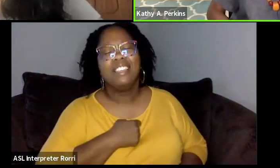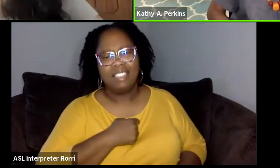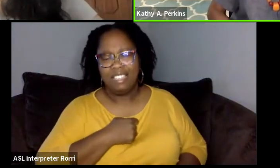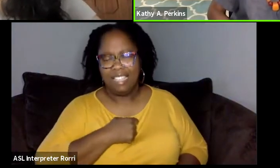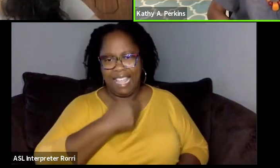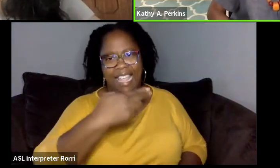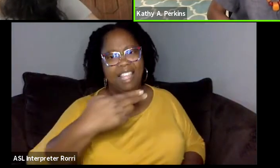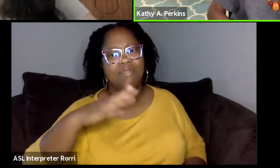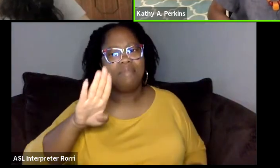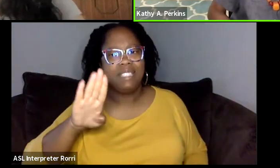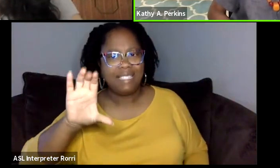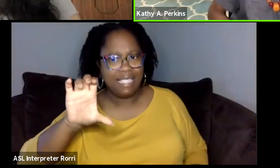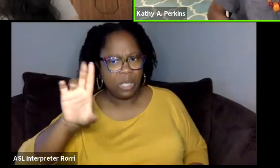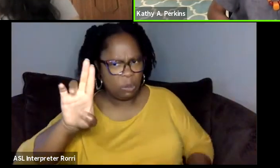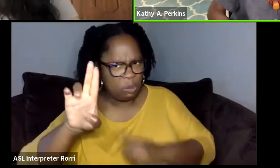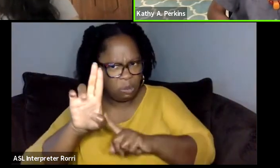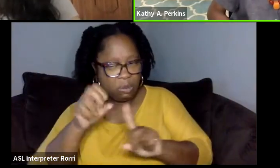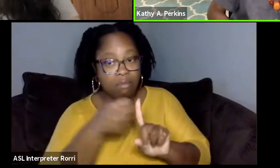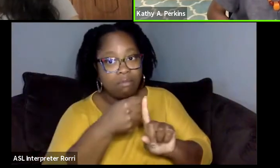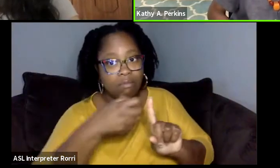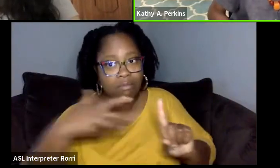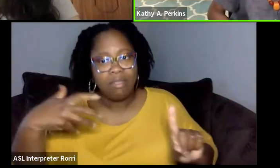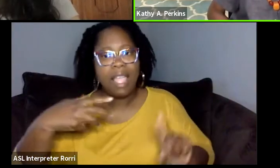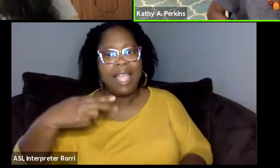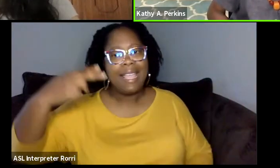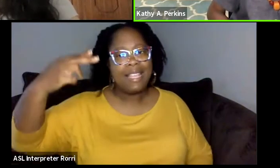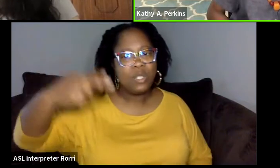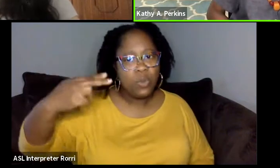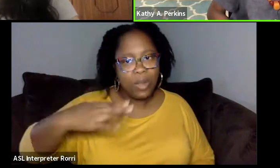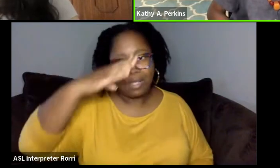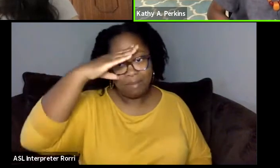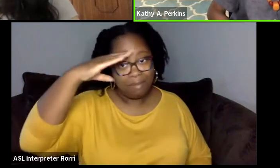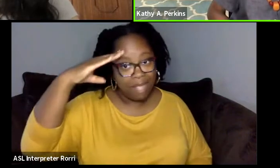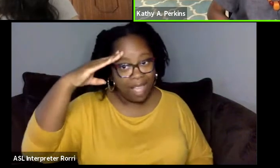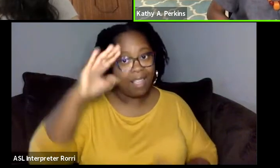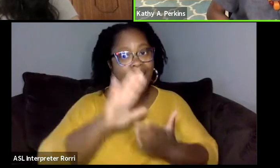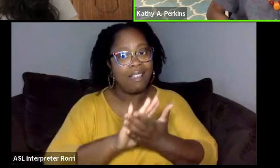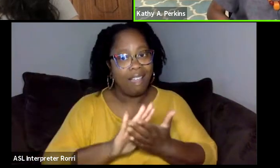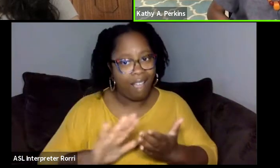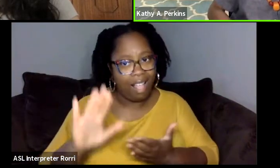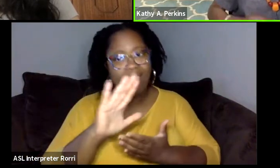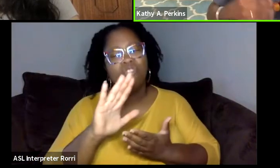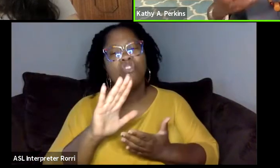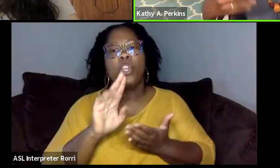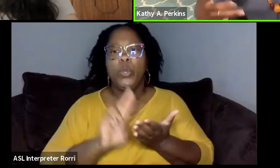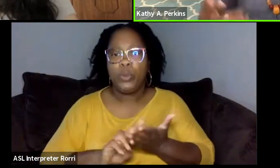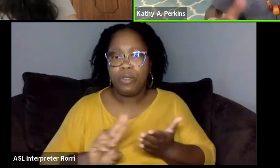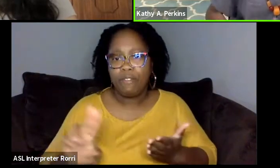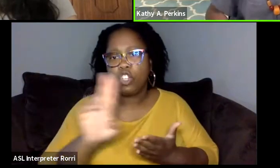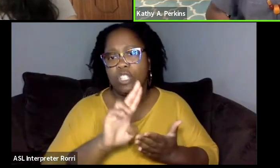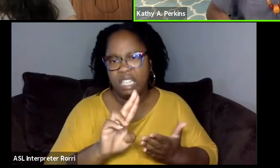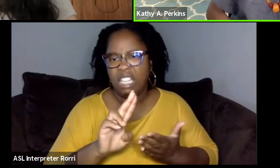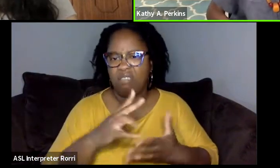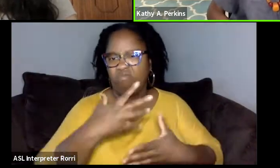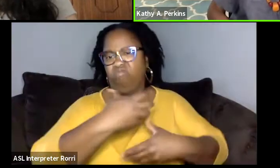HBCU stands for Historically Black College University. Okay. We referred to them as HBCUs